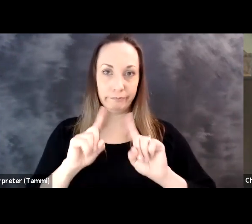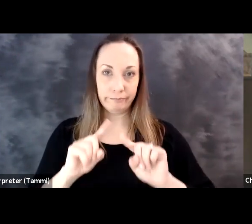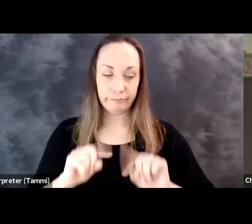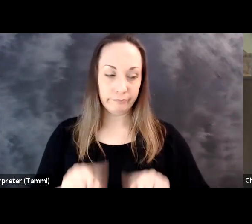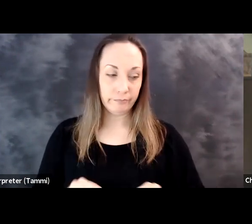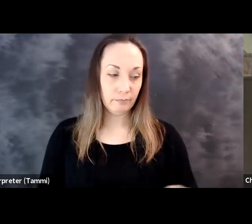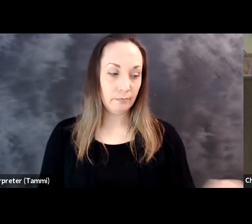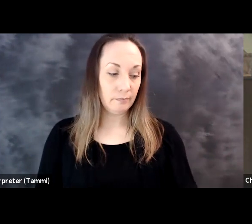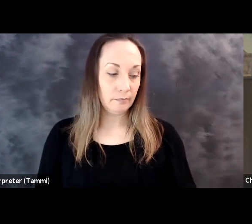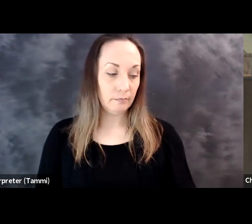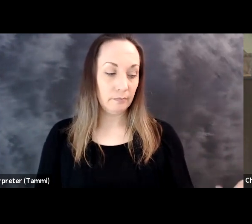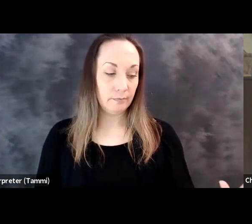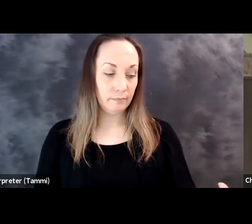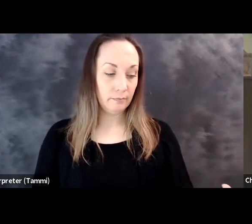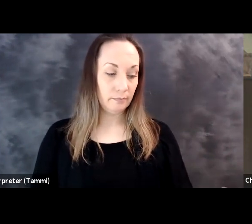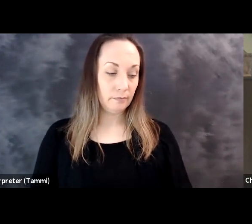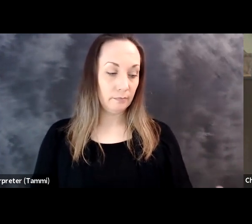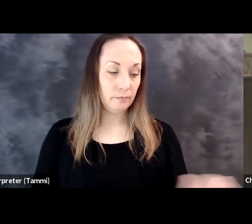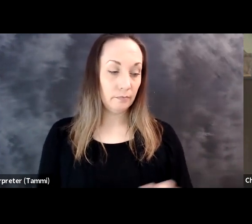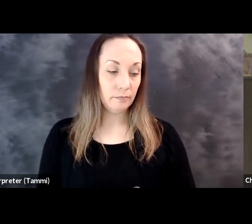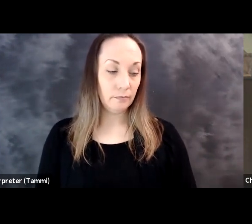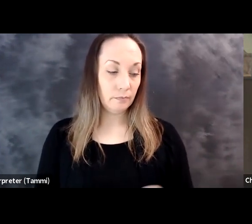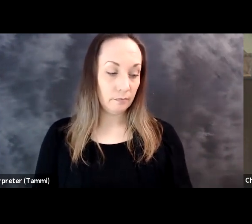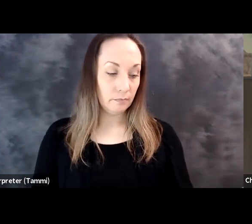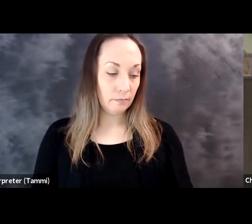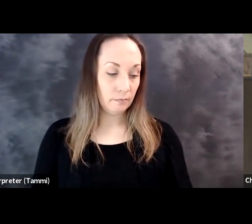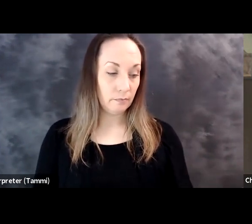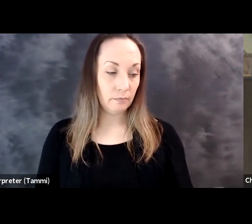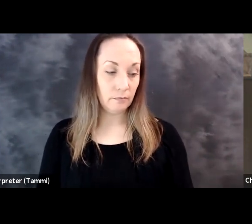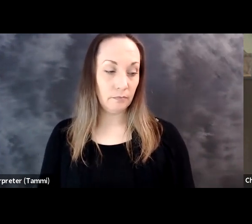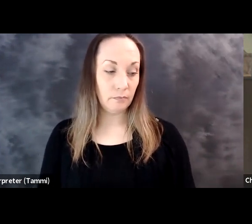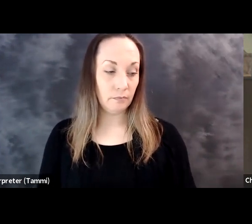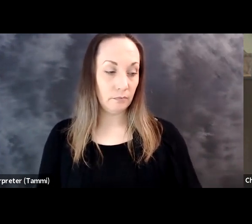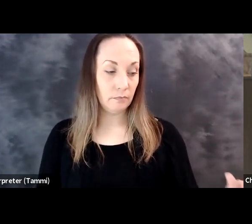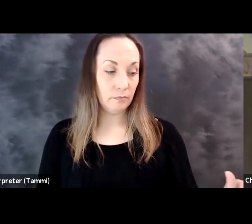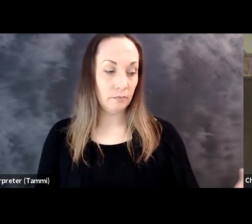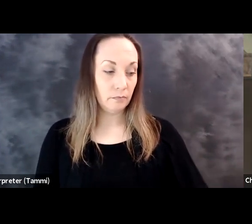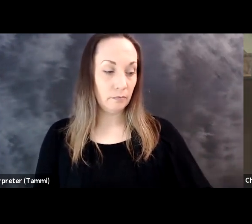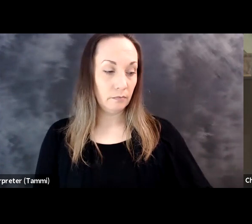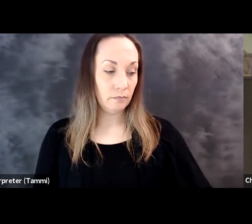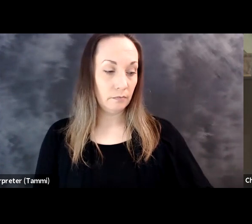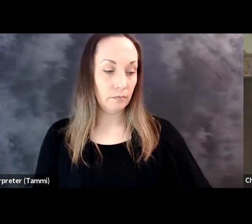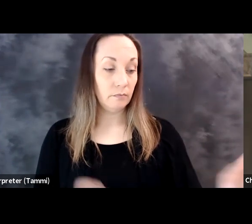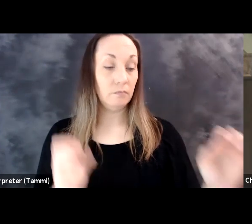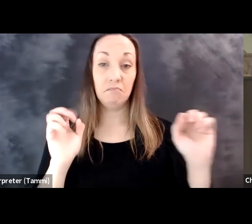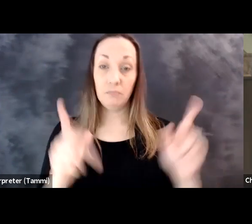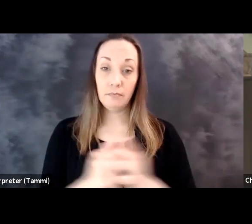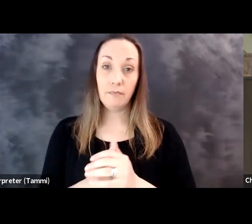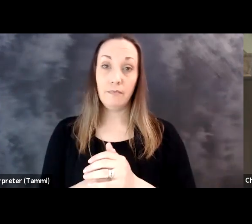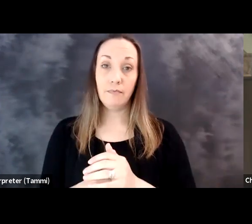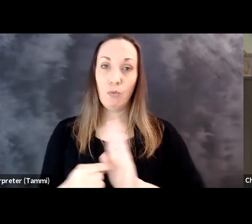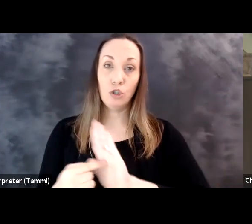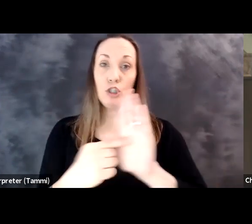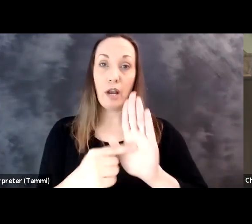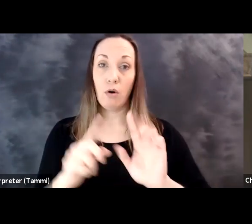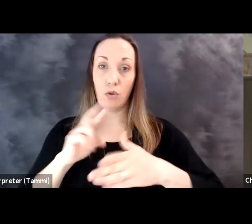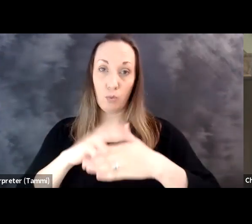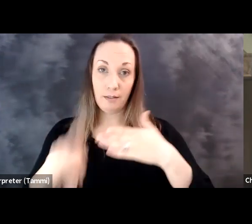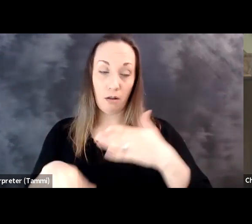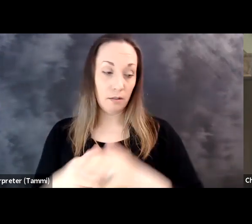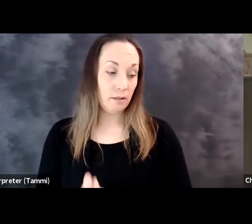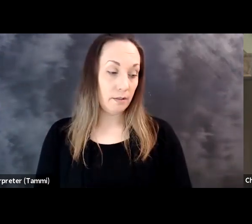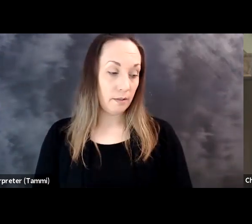right now.